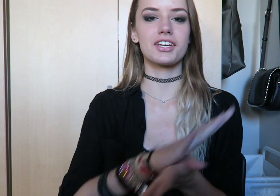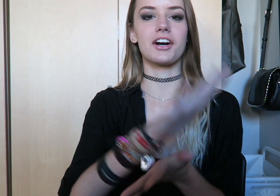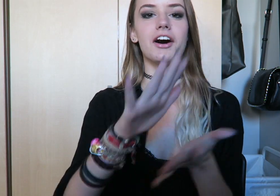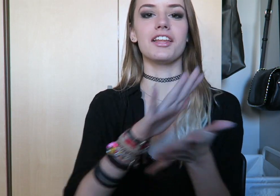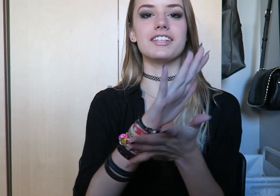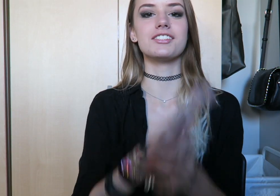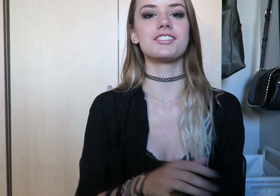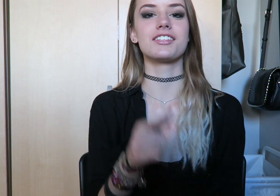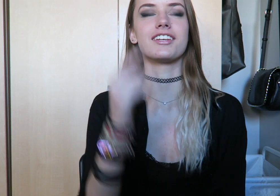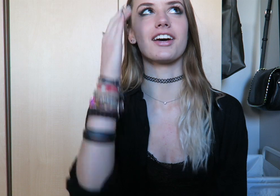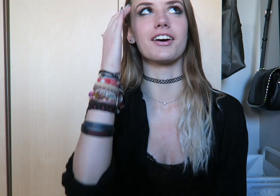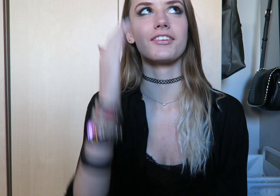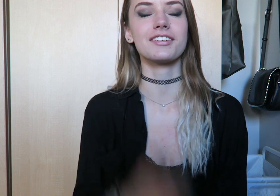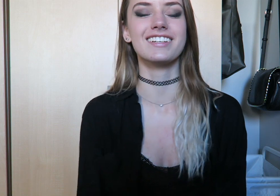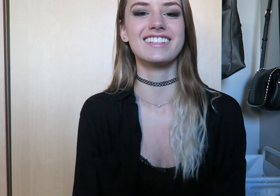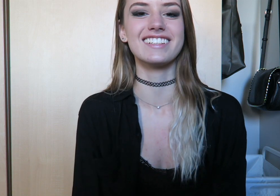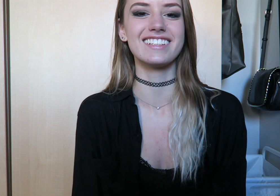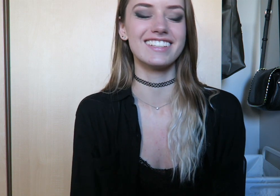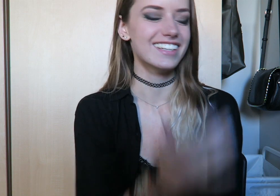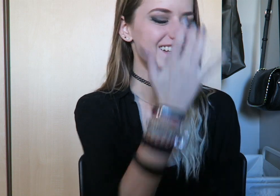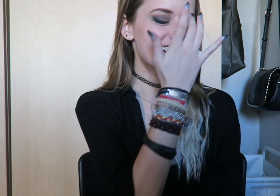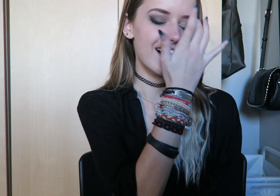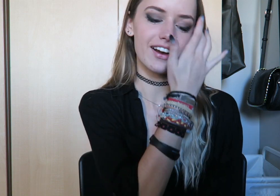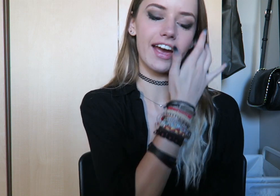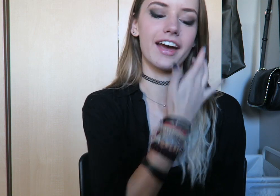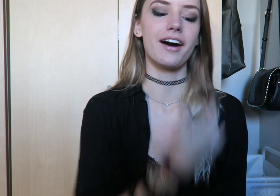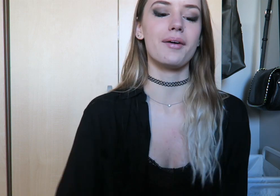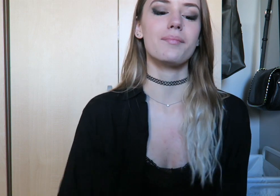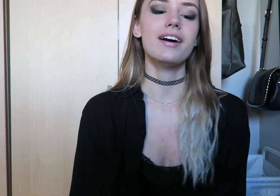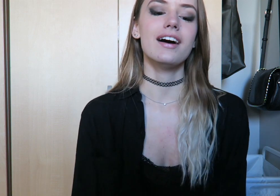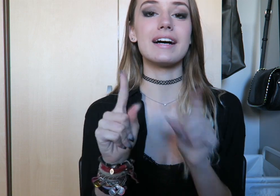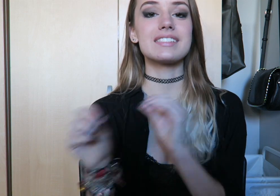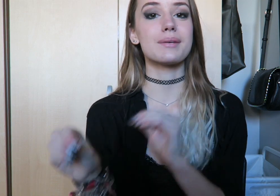College...you know Ok uhm...